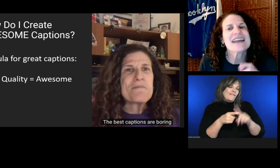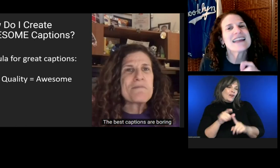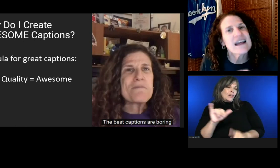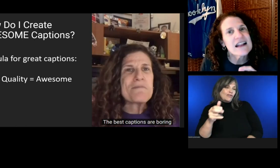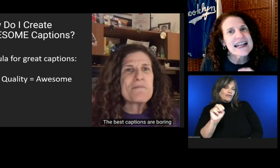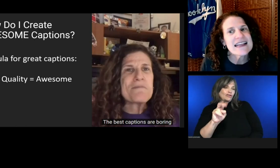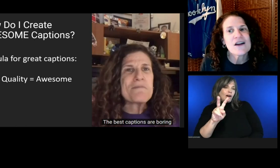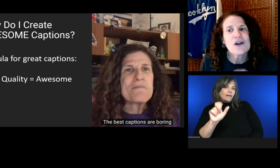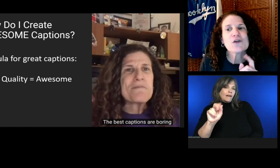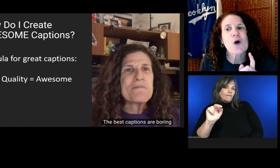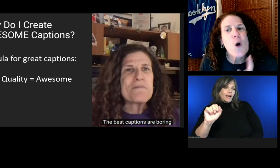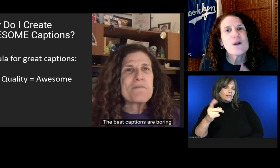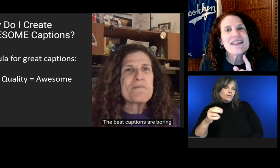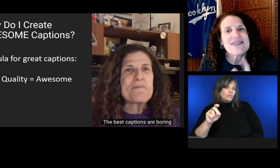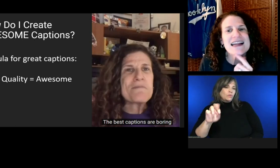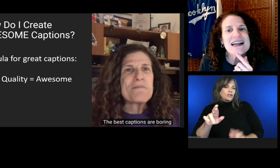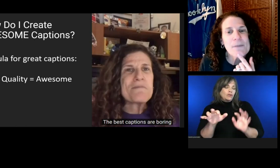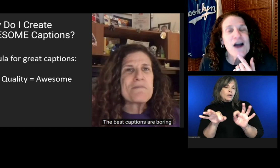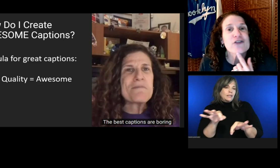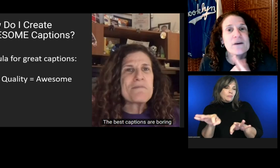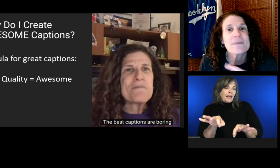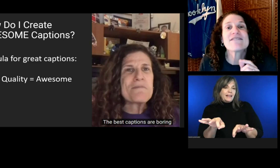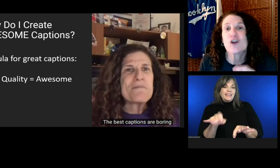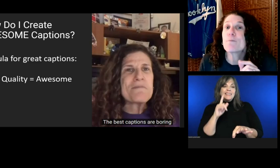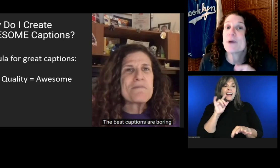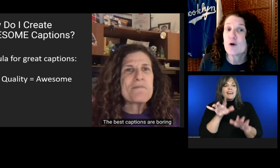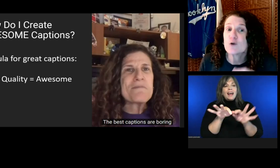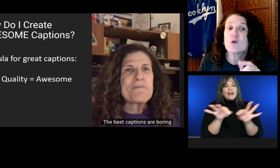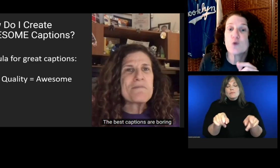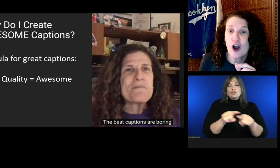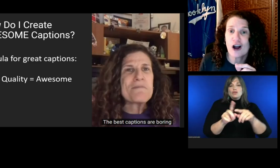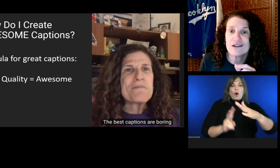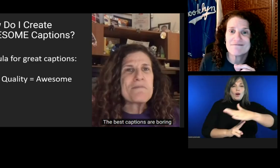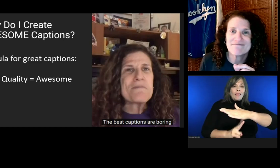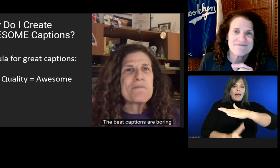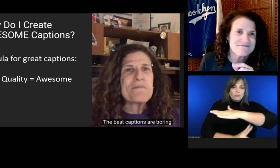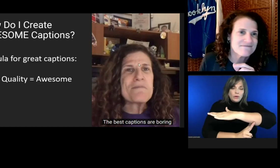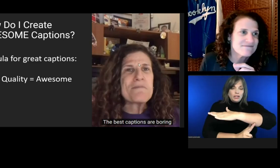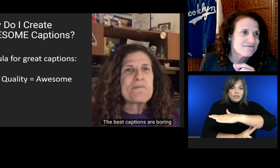Ideally you're only thinking about them if they're wrong.